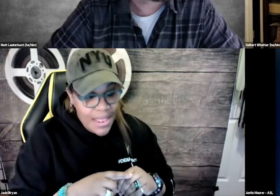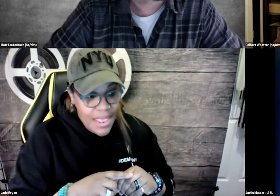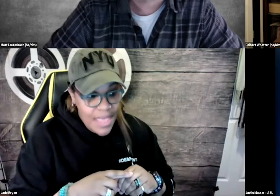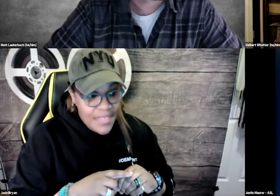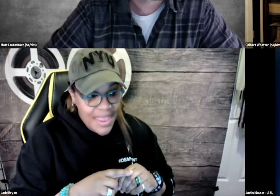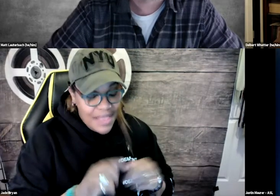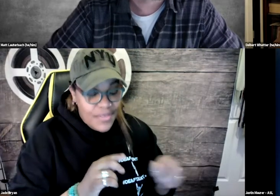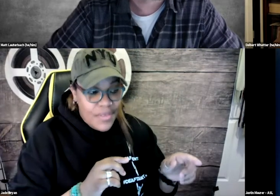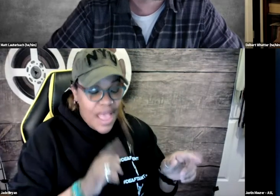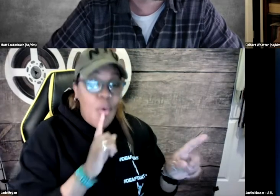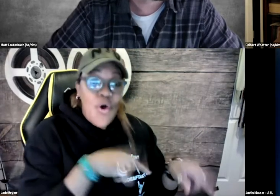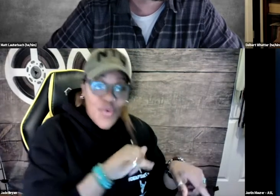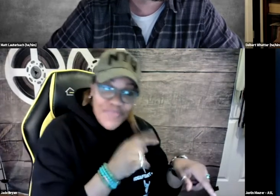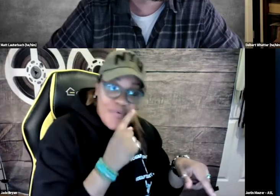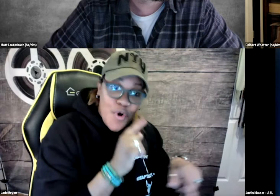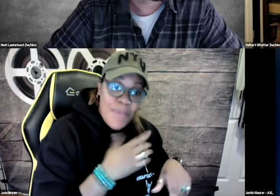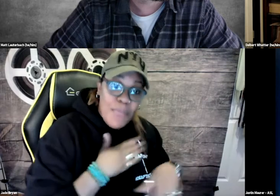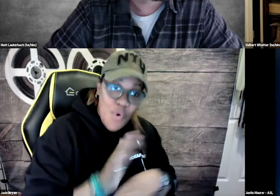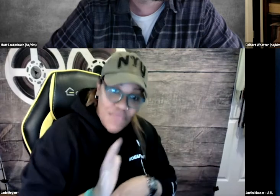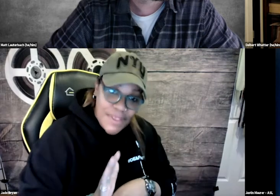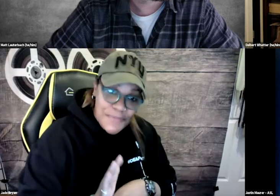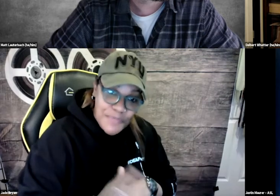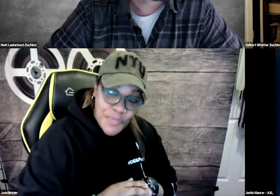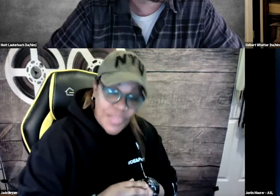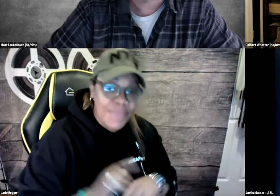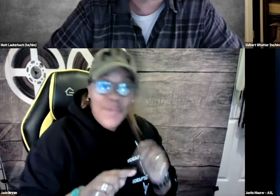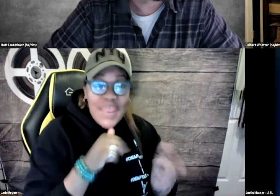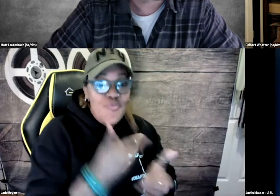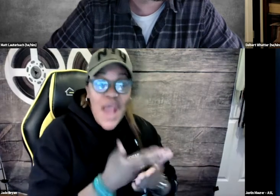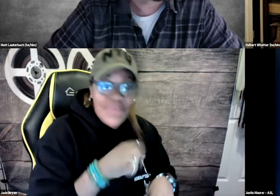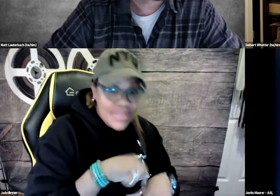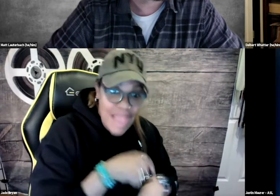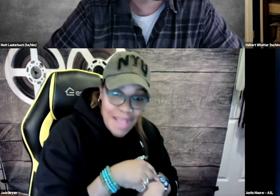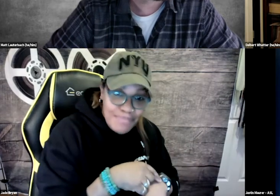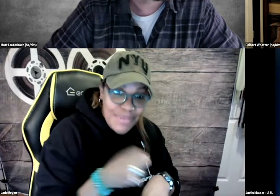And then I order it for my movie, but it didn't arrive in time.